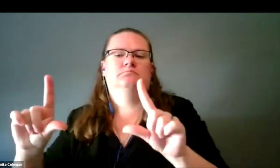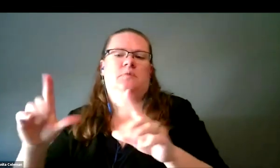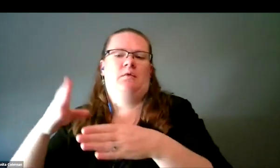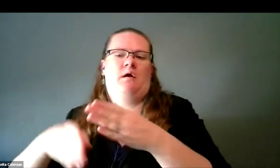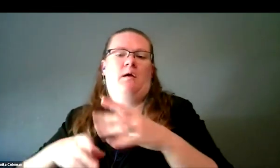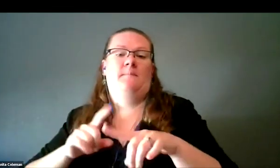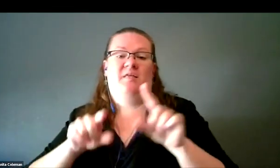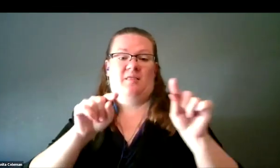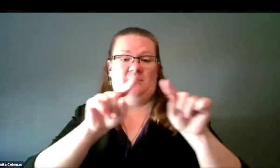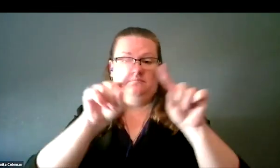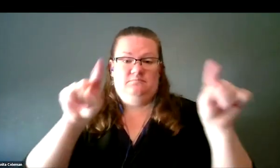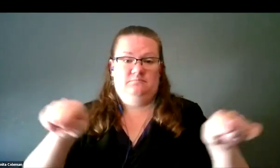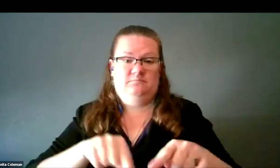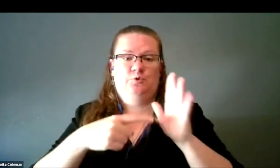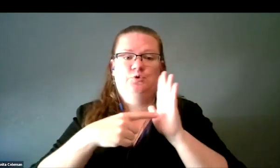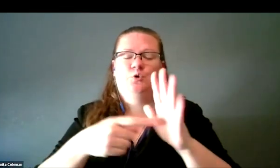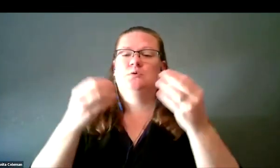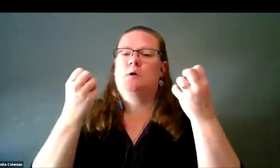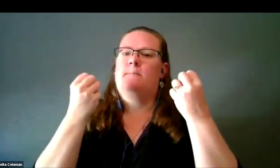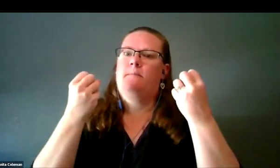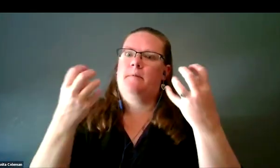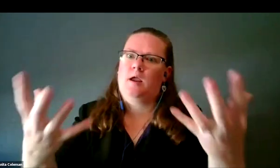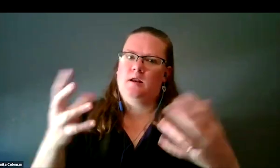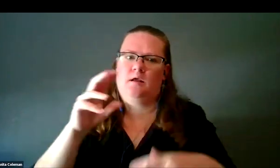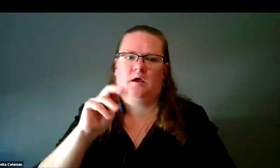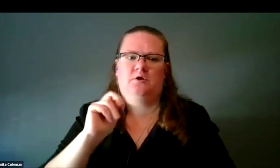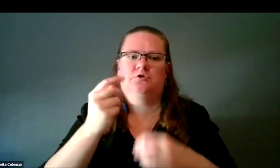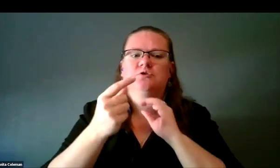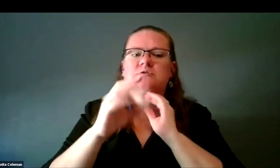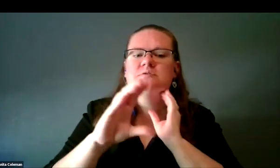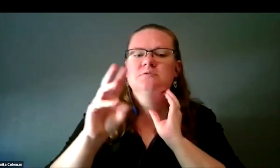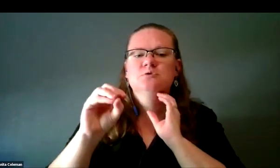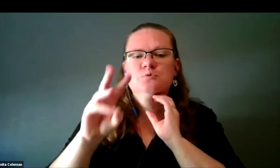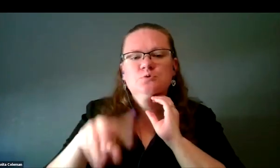The slide I'm showing now shows a bunch of objects, NGC 602 and Westerlund 2,